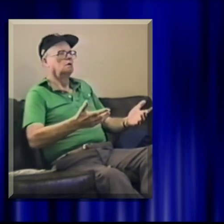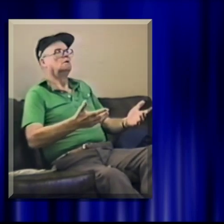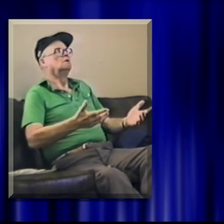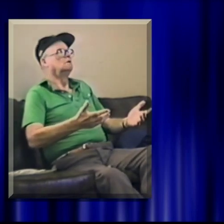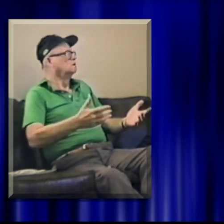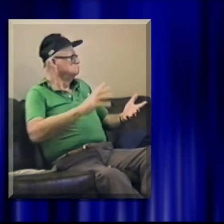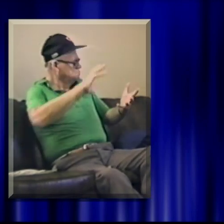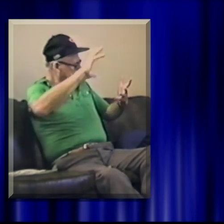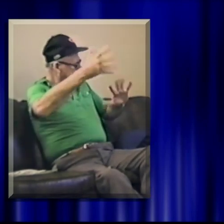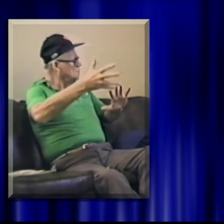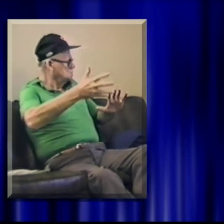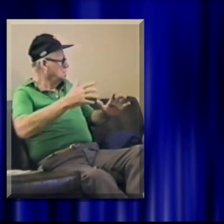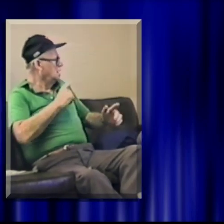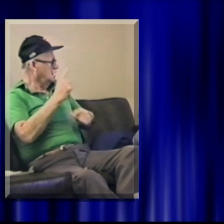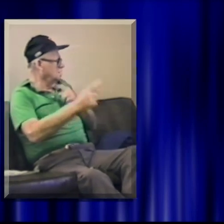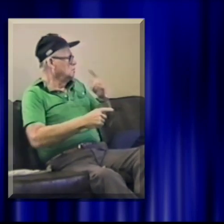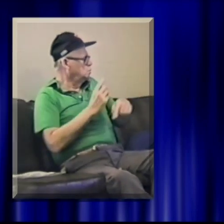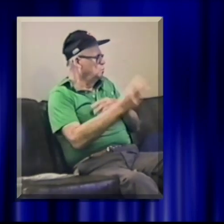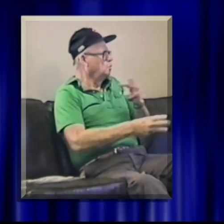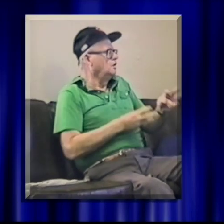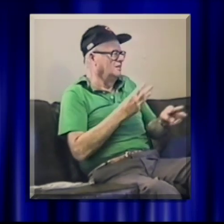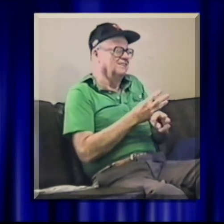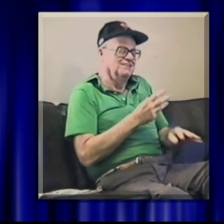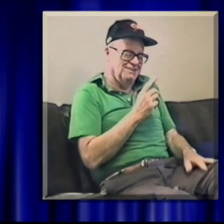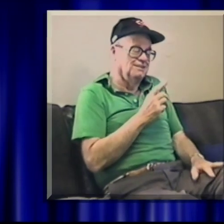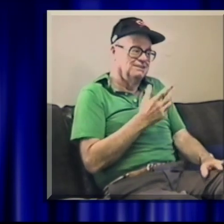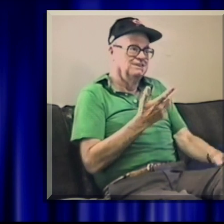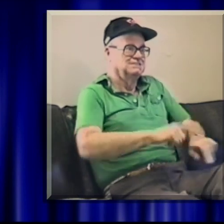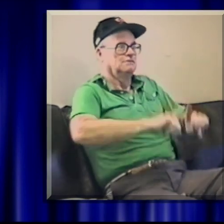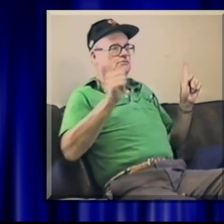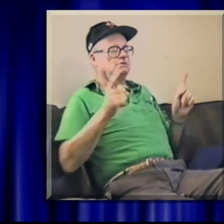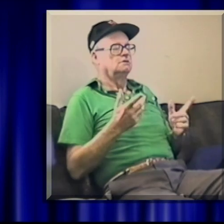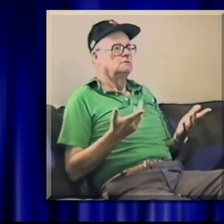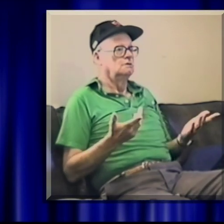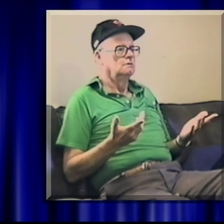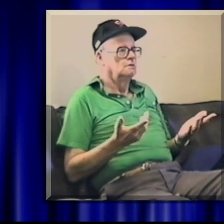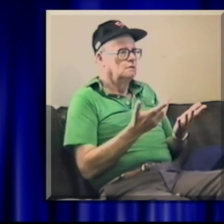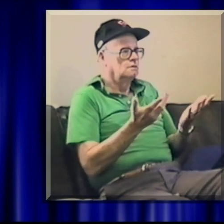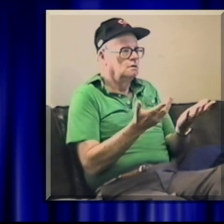I broke that mould. It really shook up the signing world.